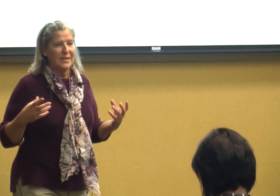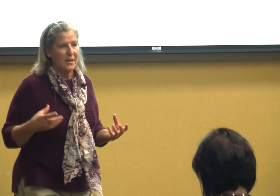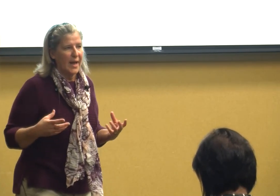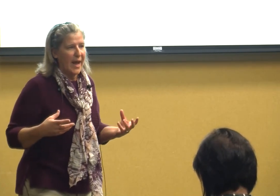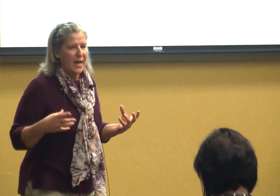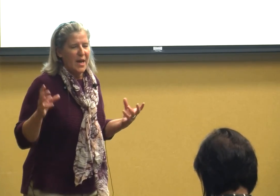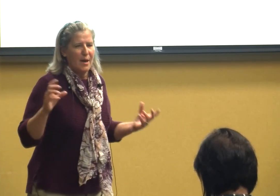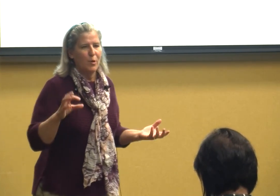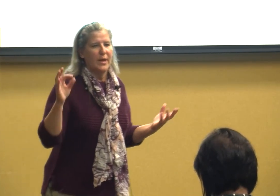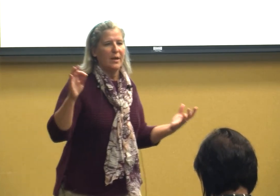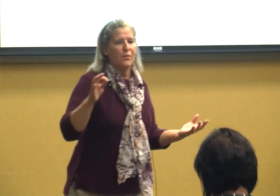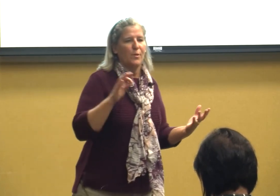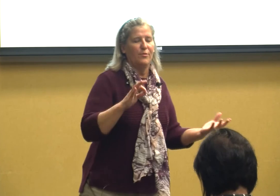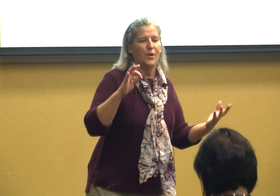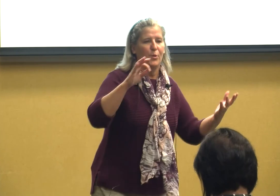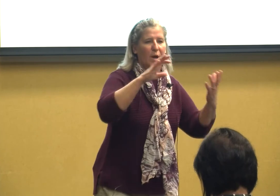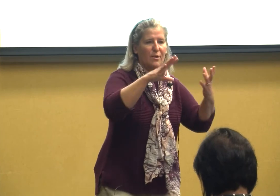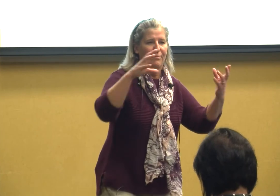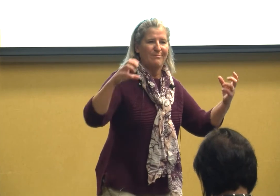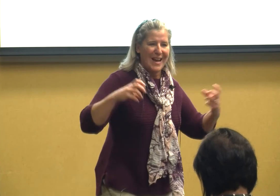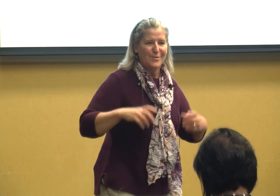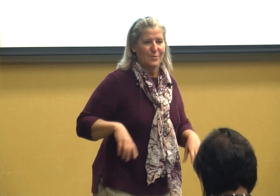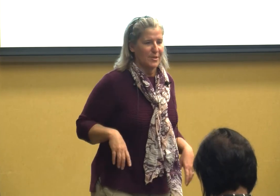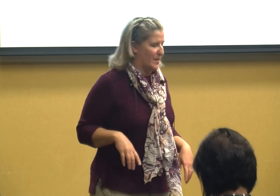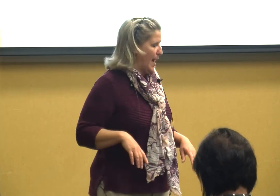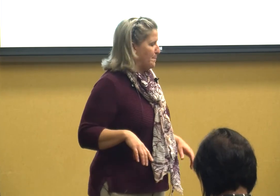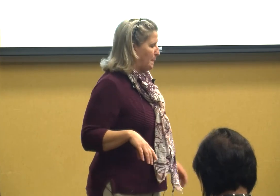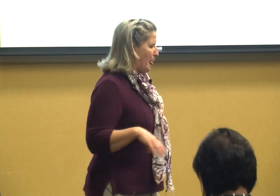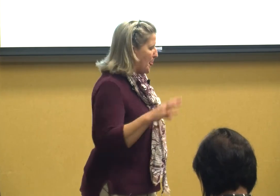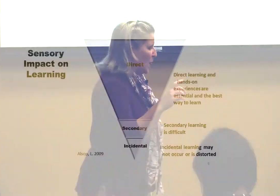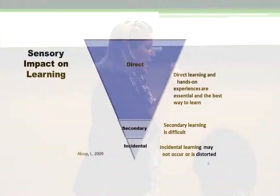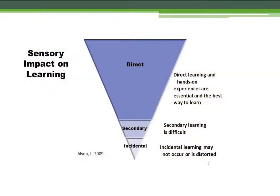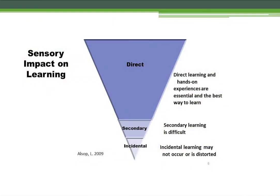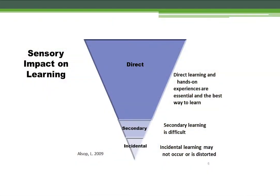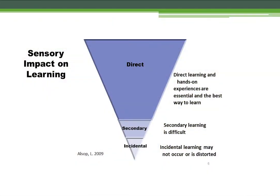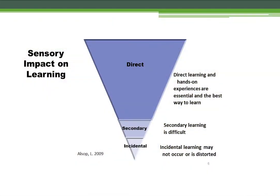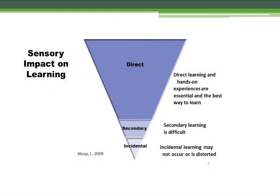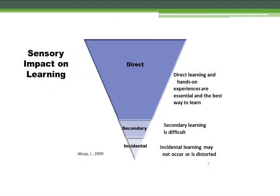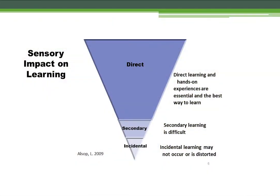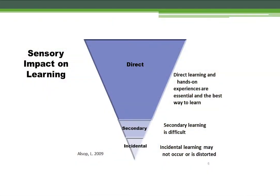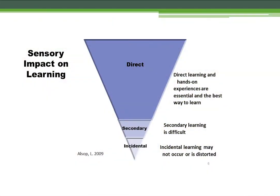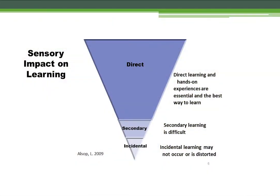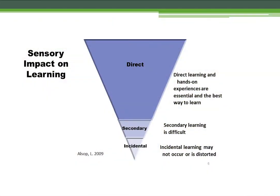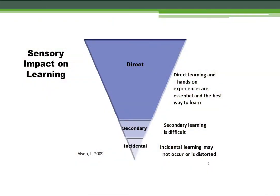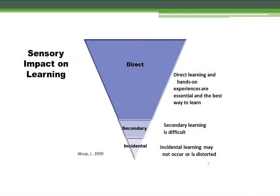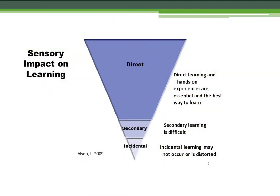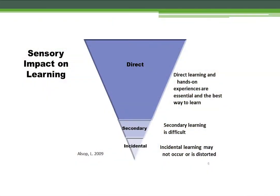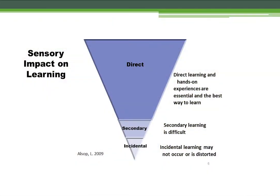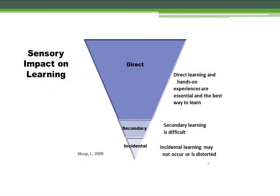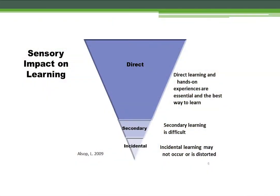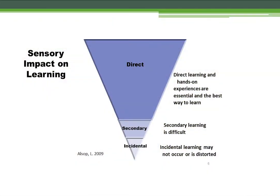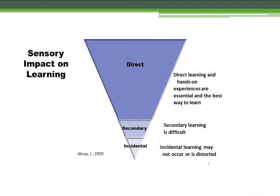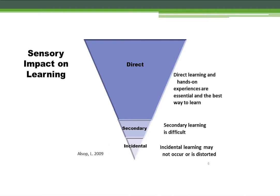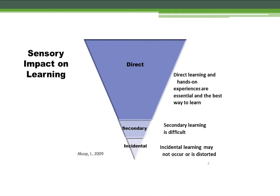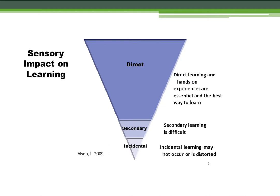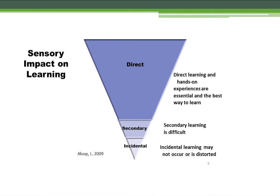today I'm going to give you a few of answers to that secondary learning for these kids is